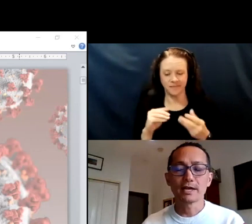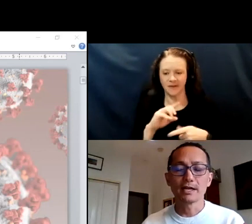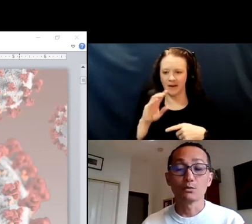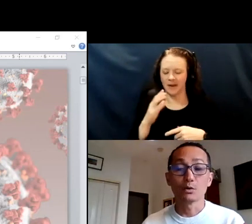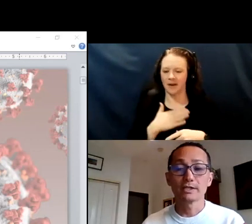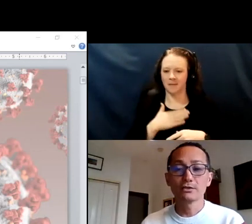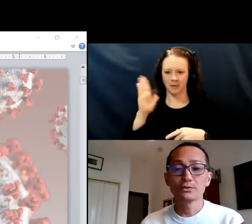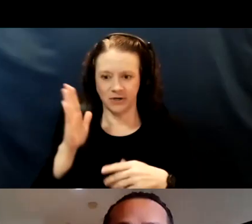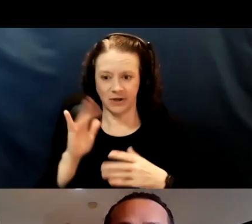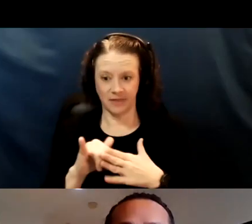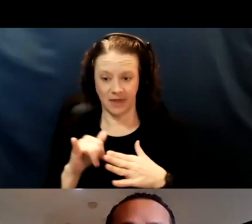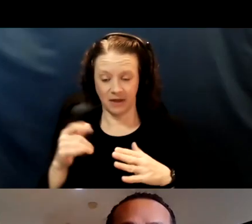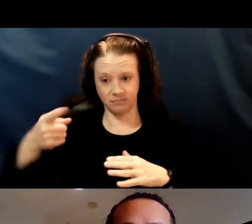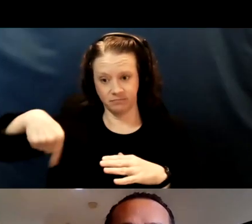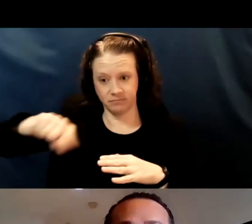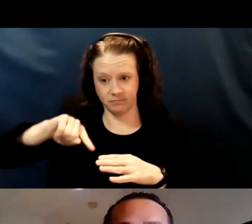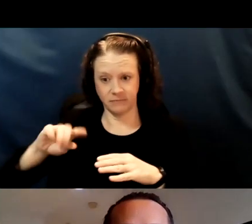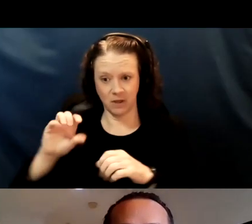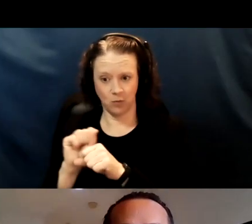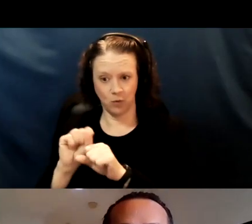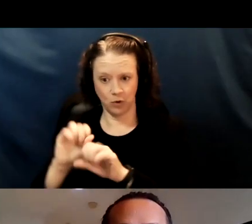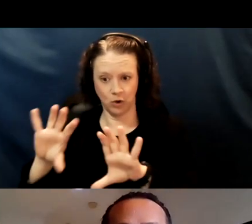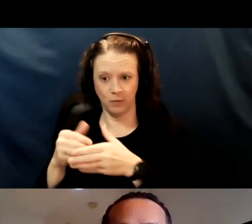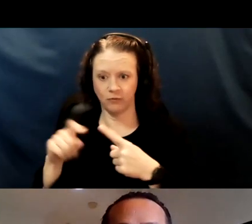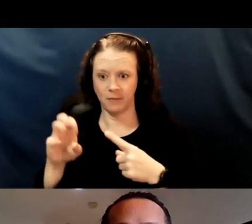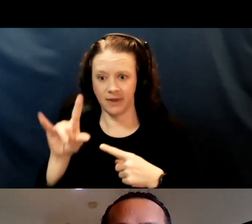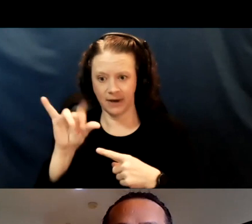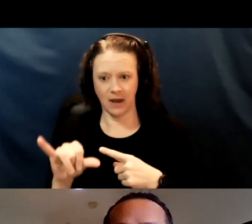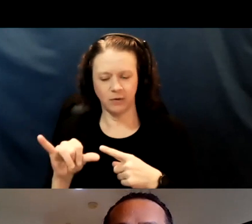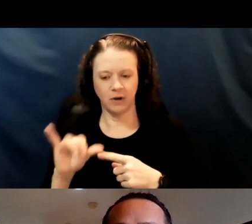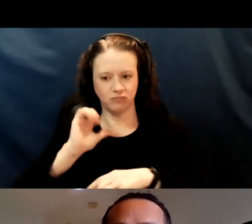that a working group from the county put together.